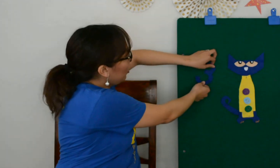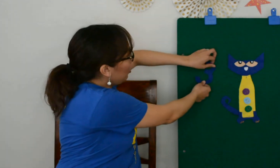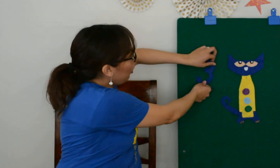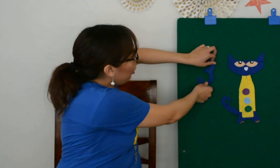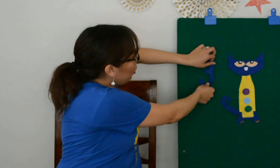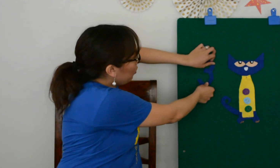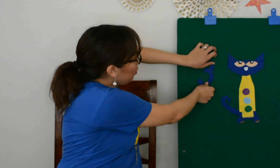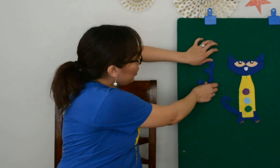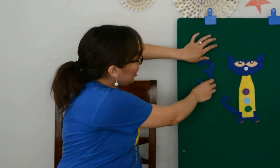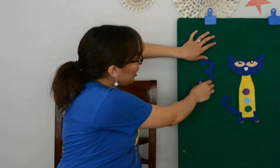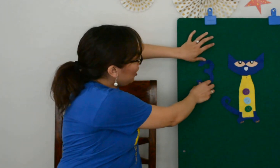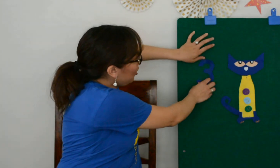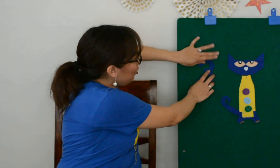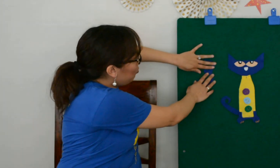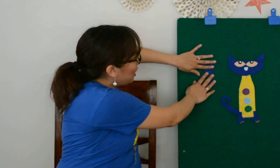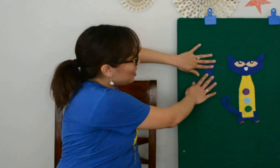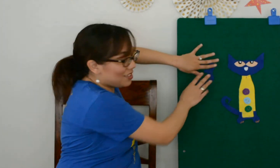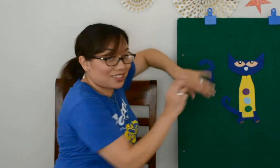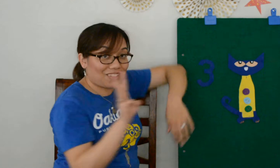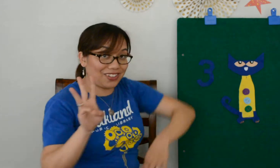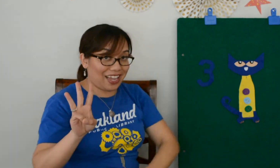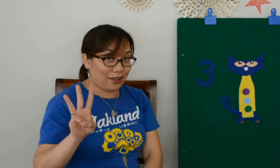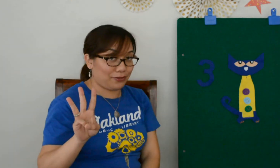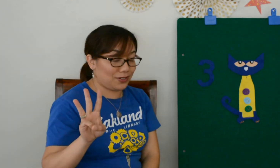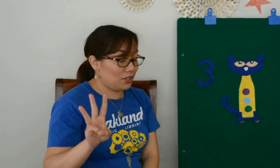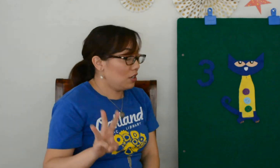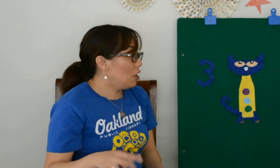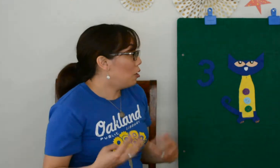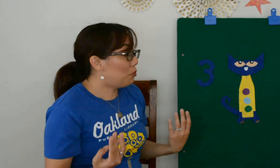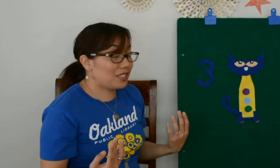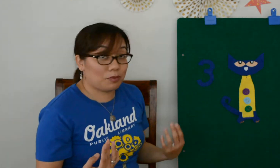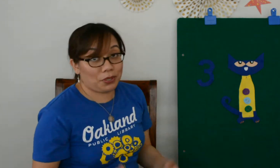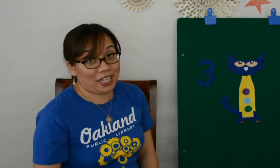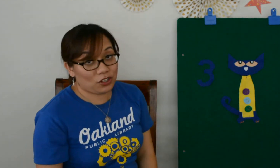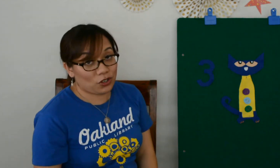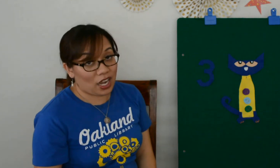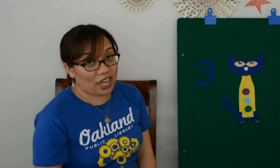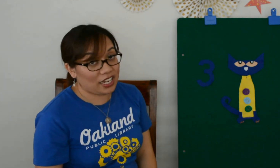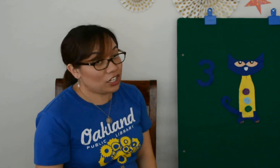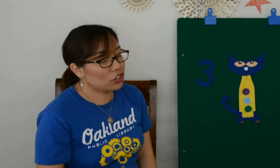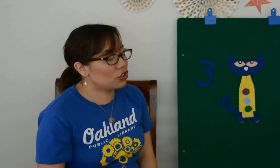Three buttons are left. But did Pete cry?